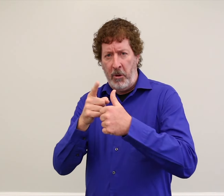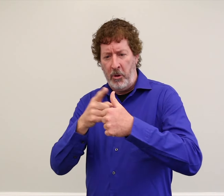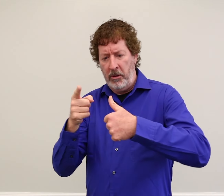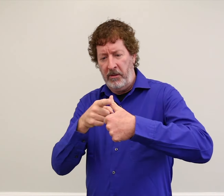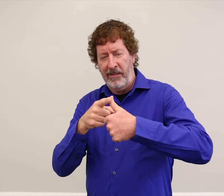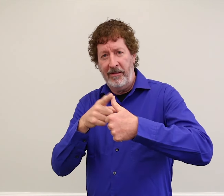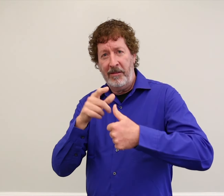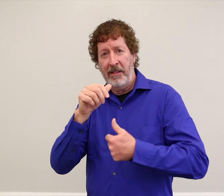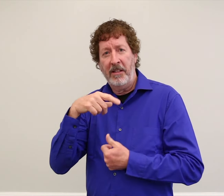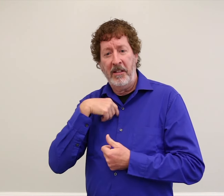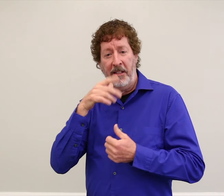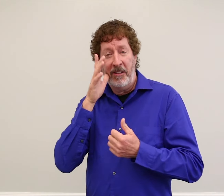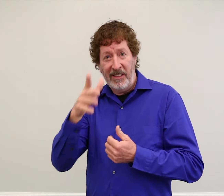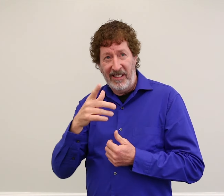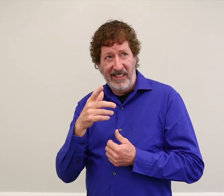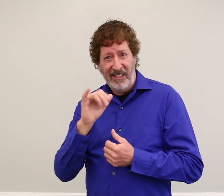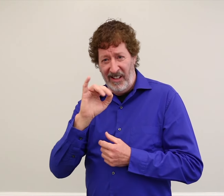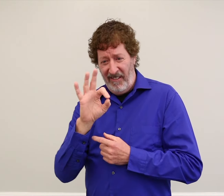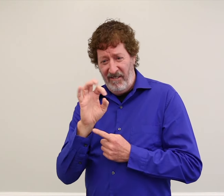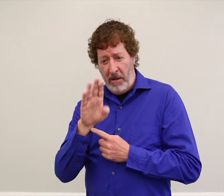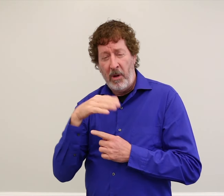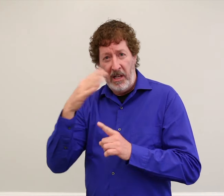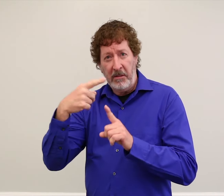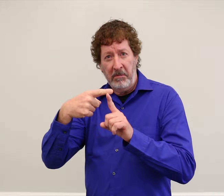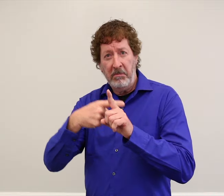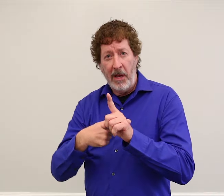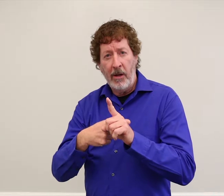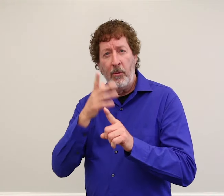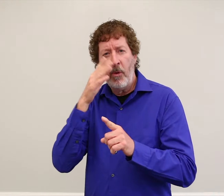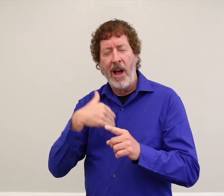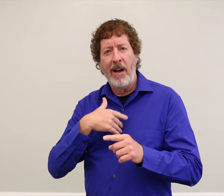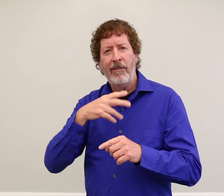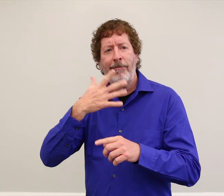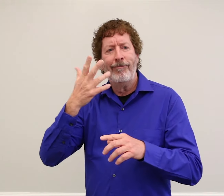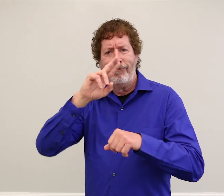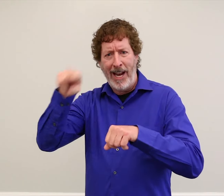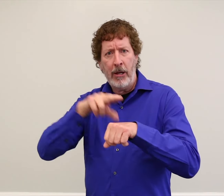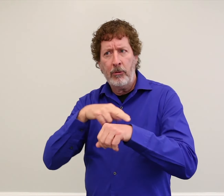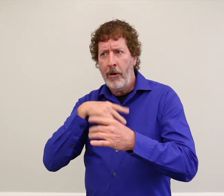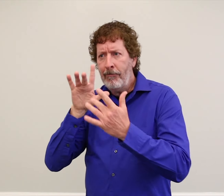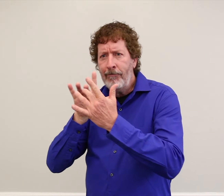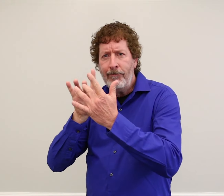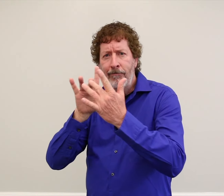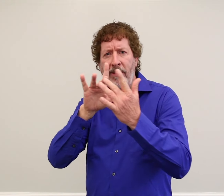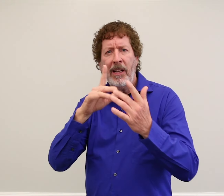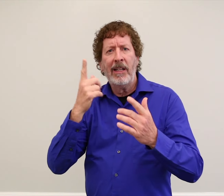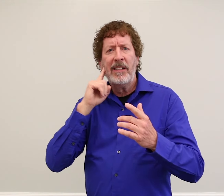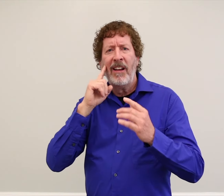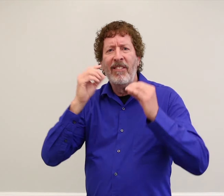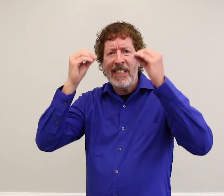First, happening soon in February, we worked on setting up a nation-wide meeting for